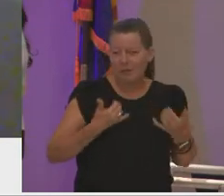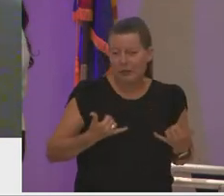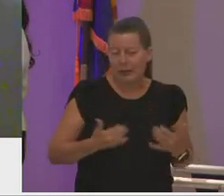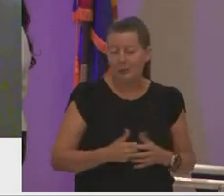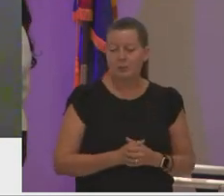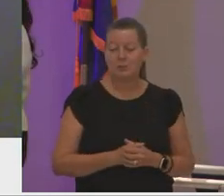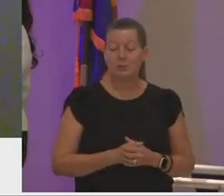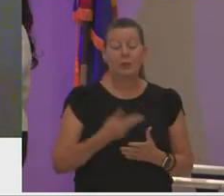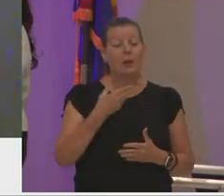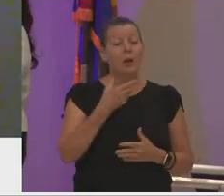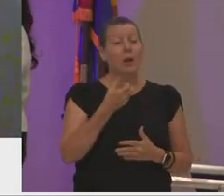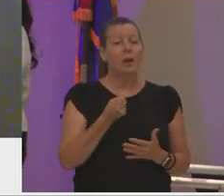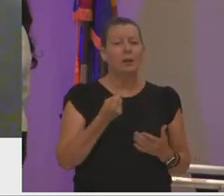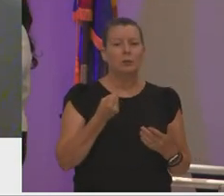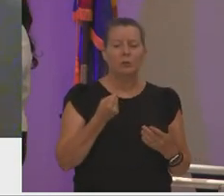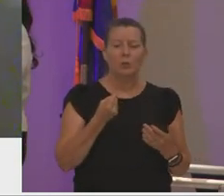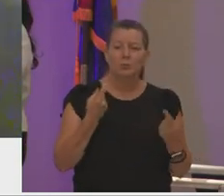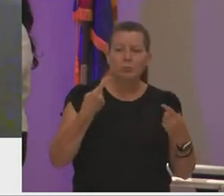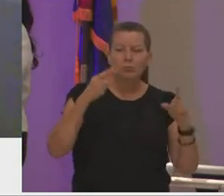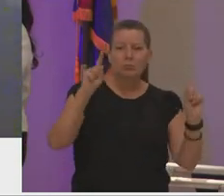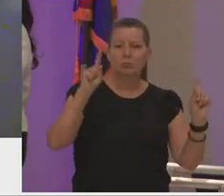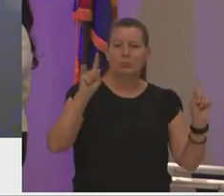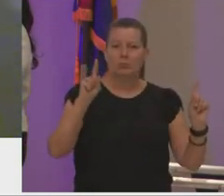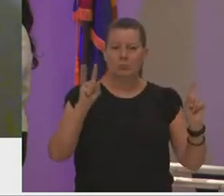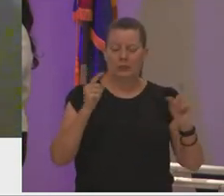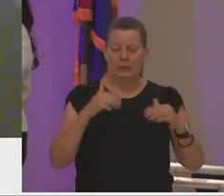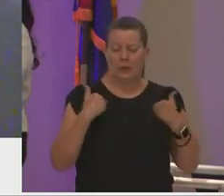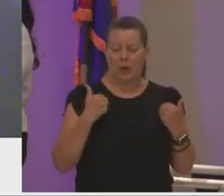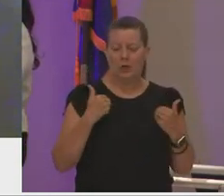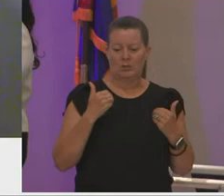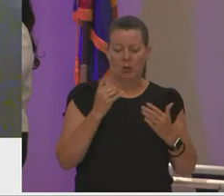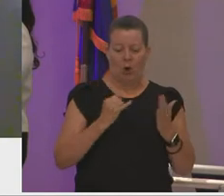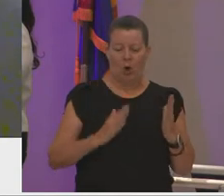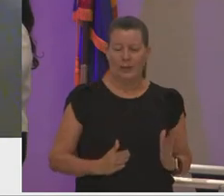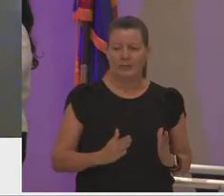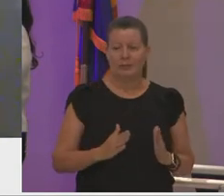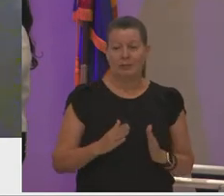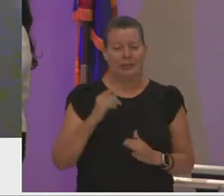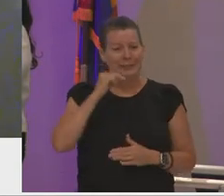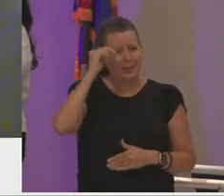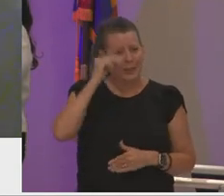excelled quickly as a young artist as a teenager i would spend four to eight hours a day drawing